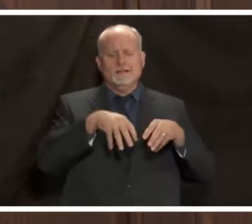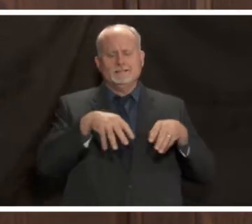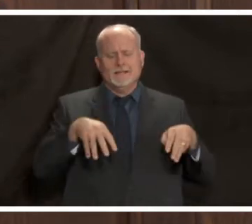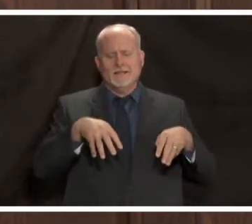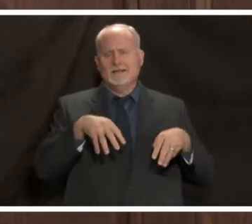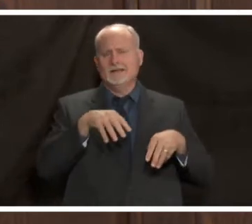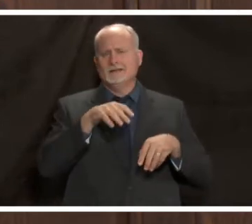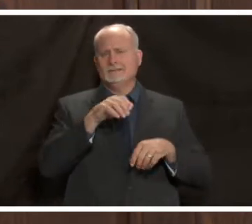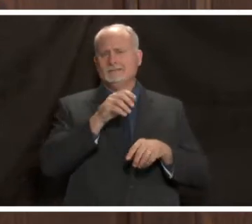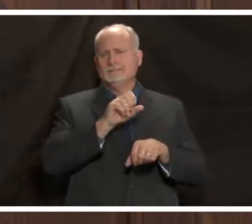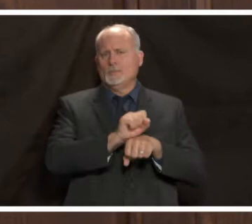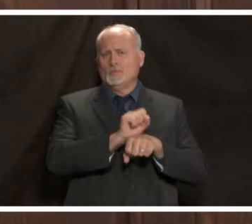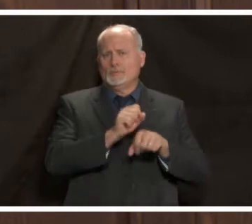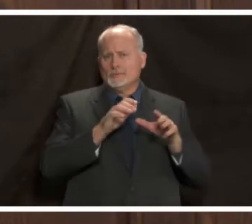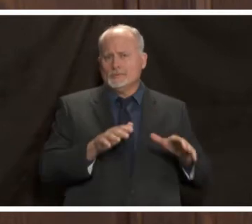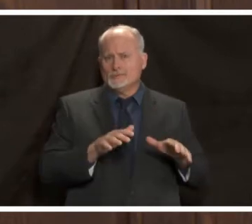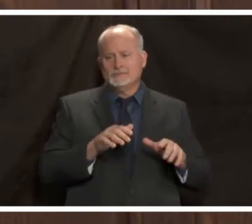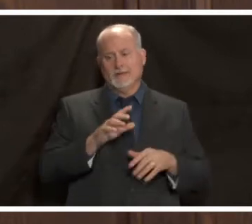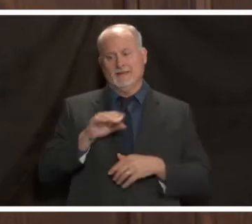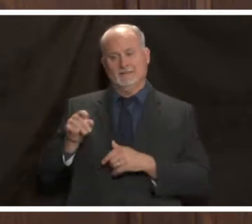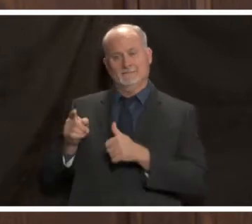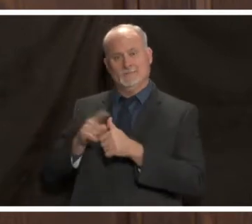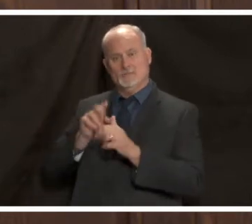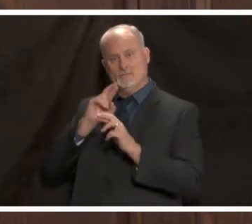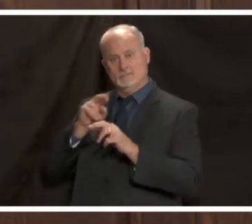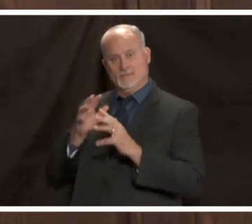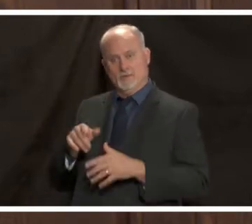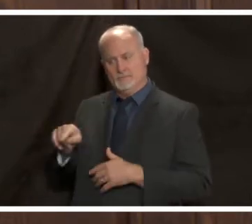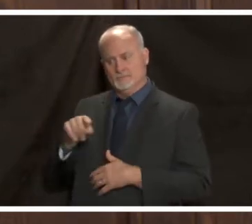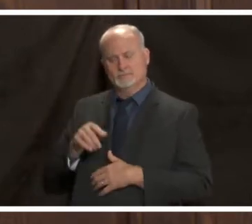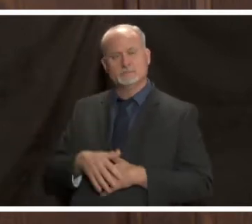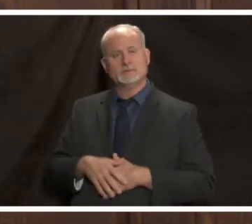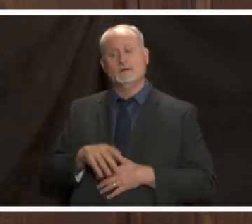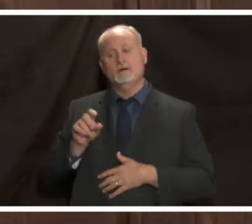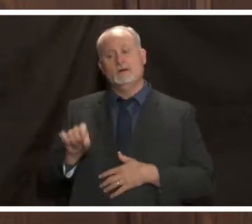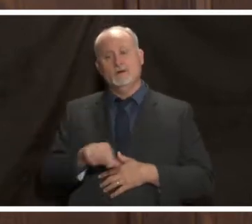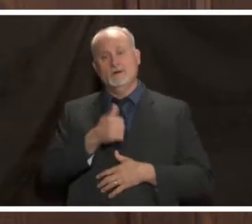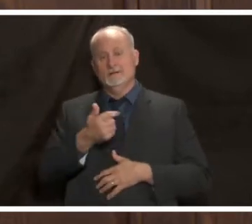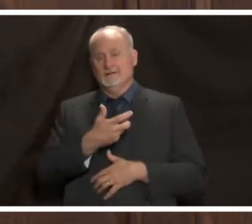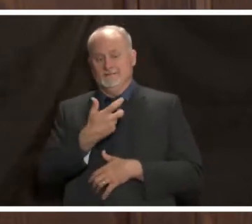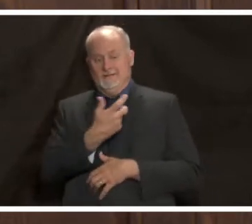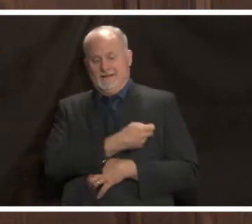and perhaps some first responders there are other vaccines that are currently in trials and will